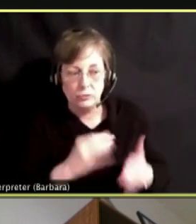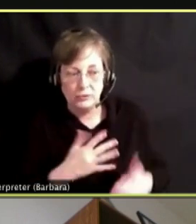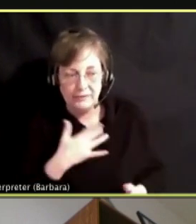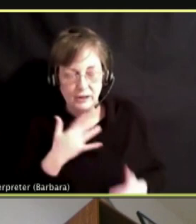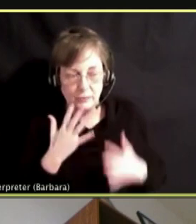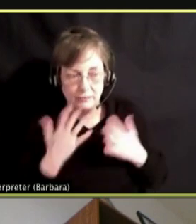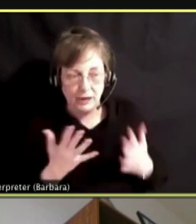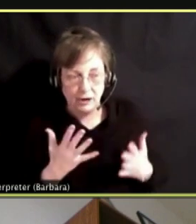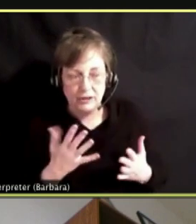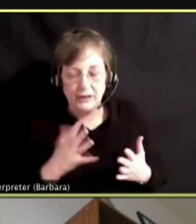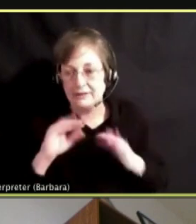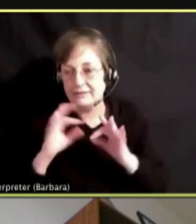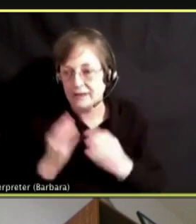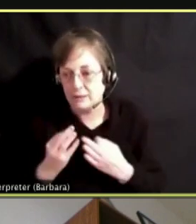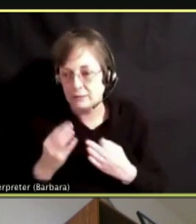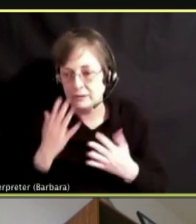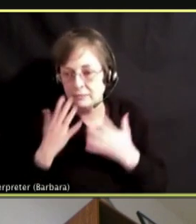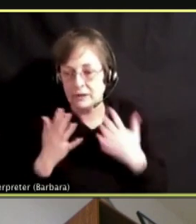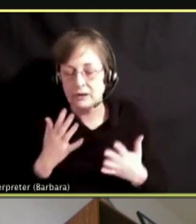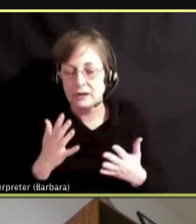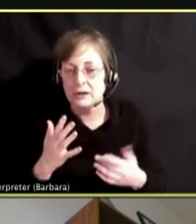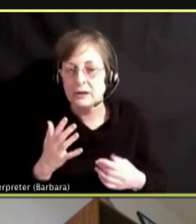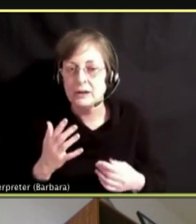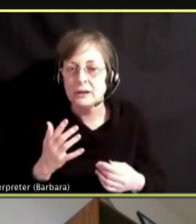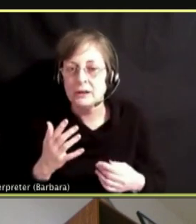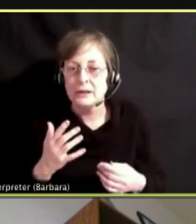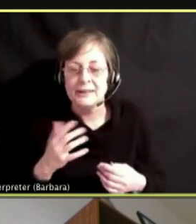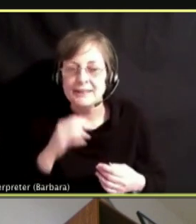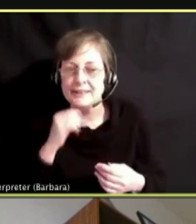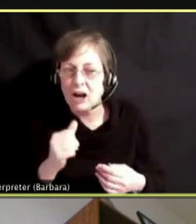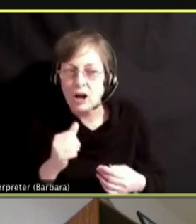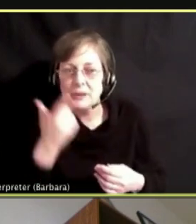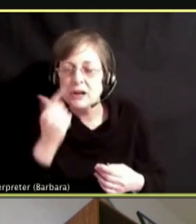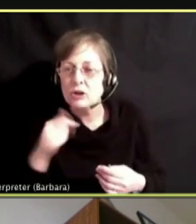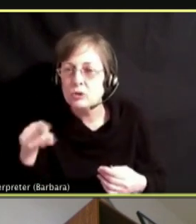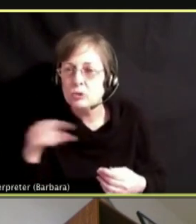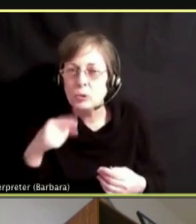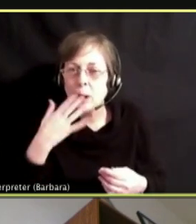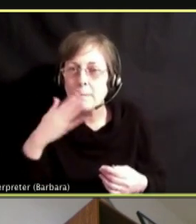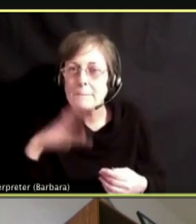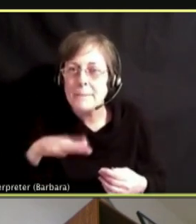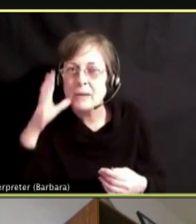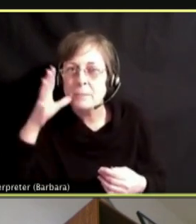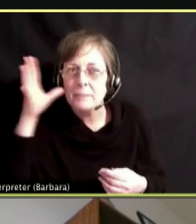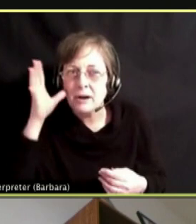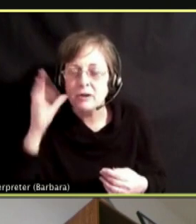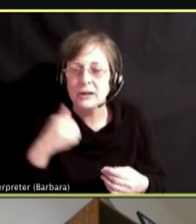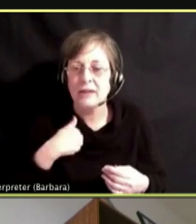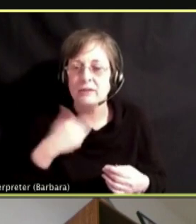IT IS NOTHING TO DO WITH YOU BEING A BAD PARENT OR HAVING ABOUT FAMILY STRUCTURE, NOTHING